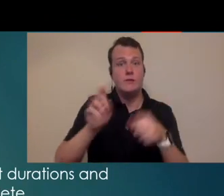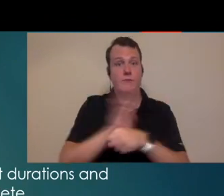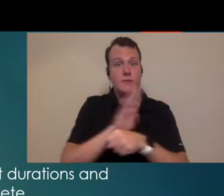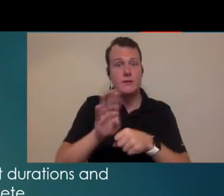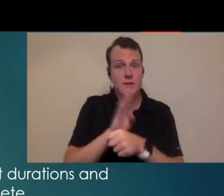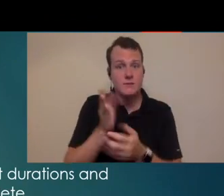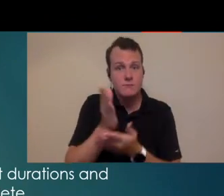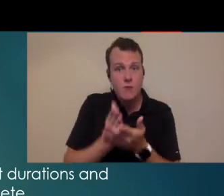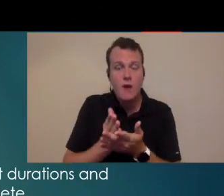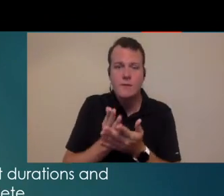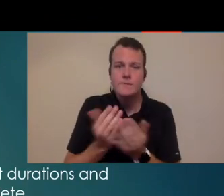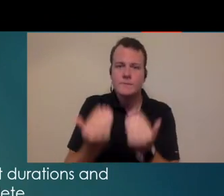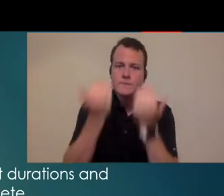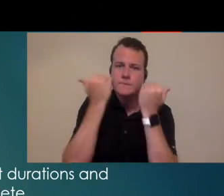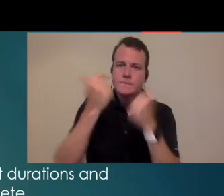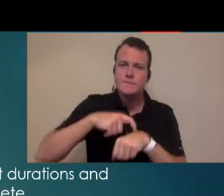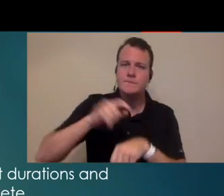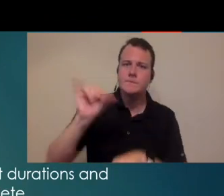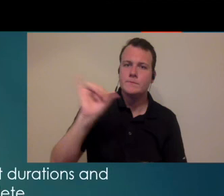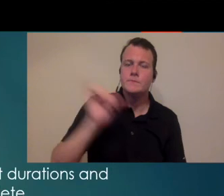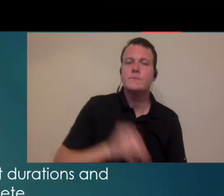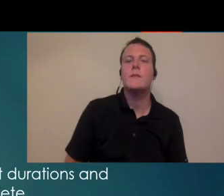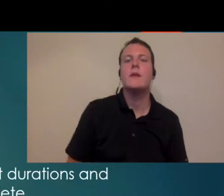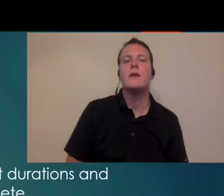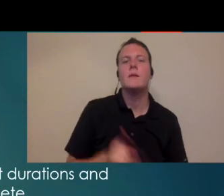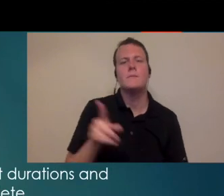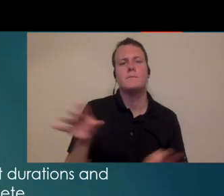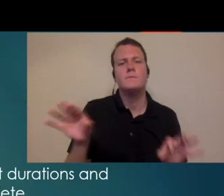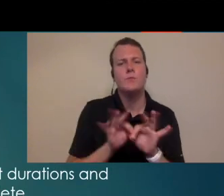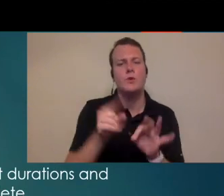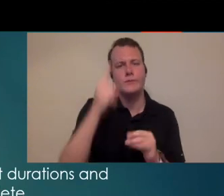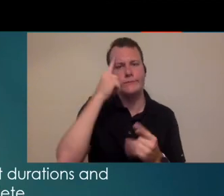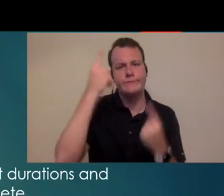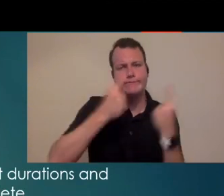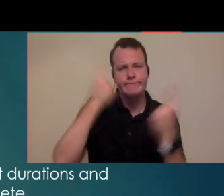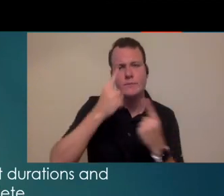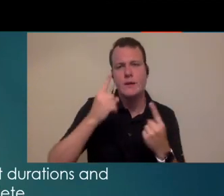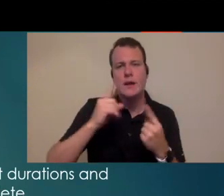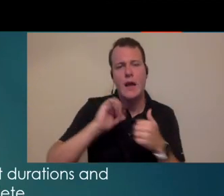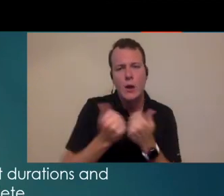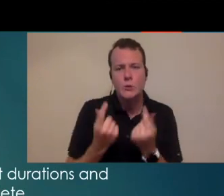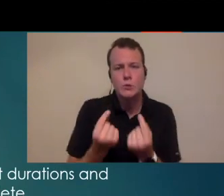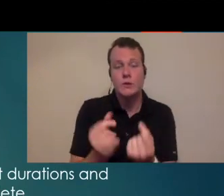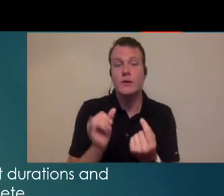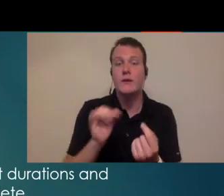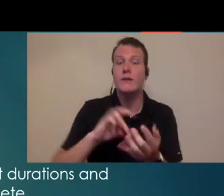business side and if so that's also going to take some time so you'll want to make sure that you really think through how that's being done otherwise